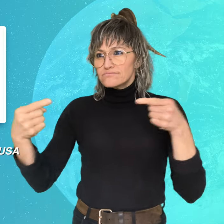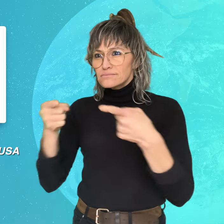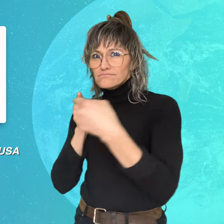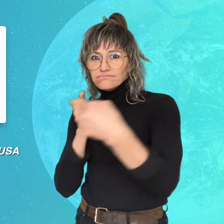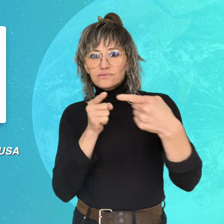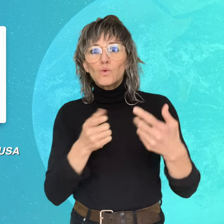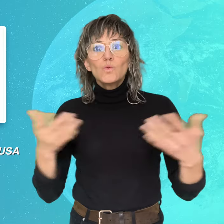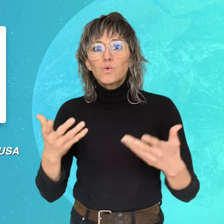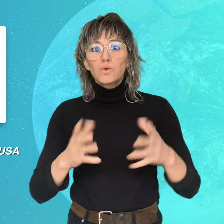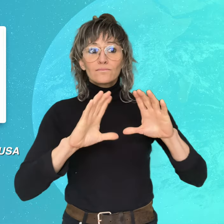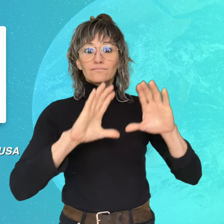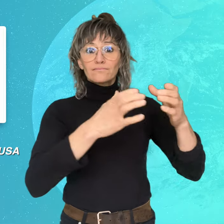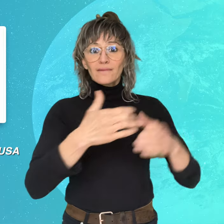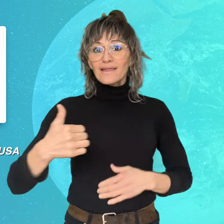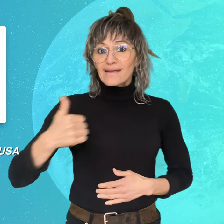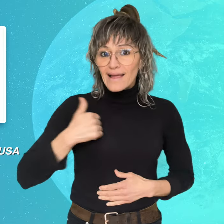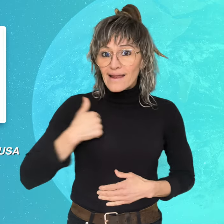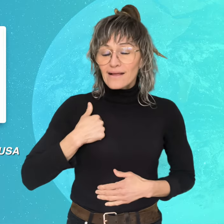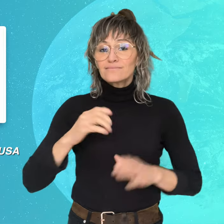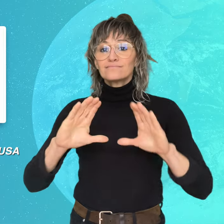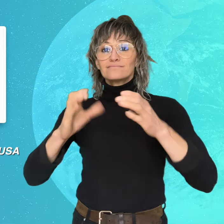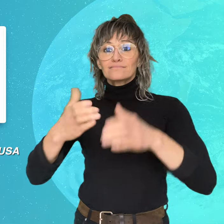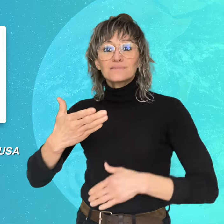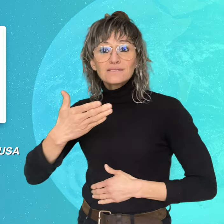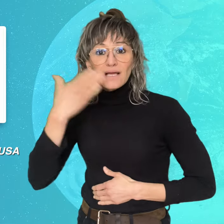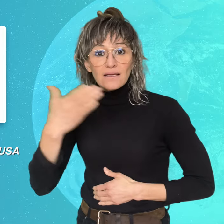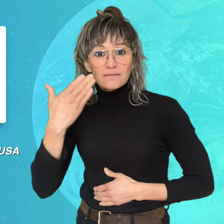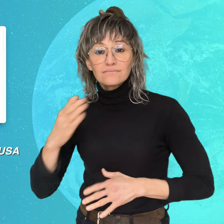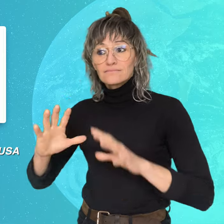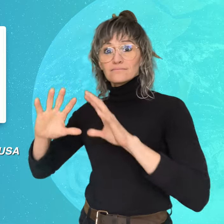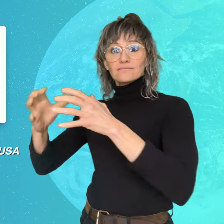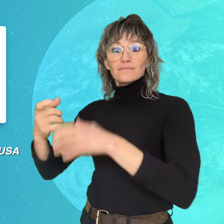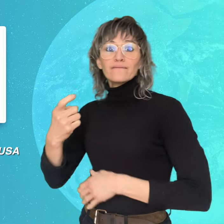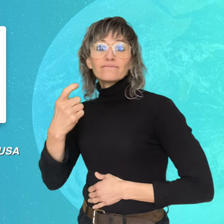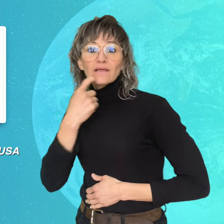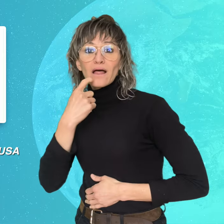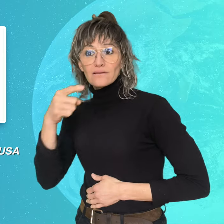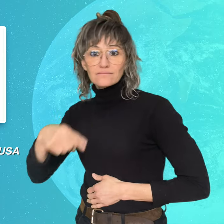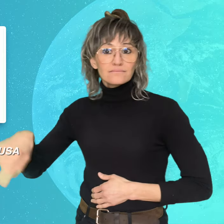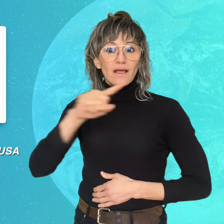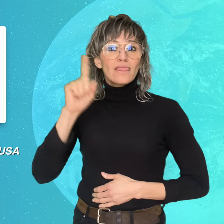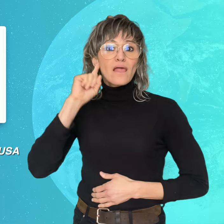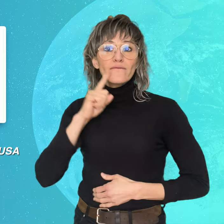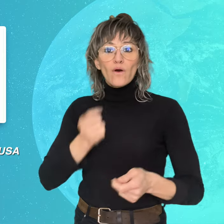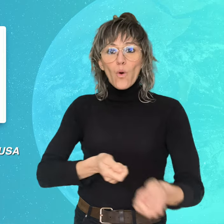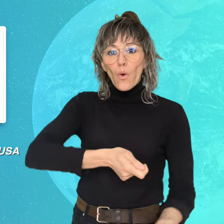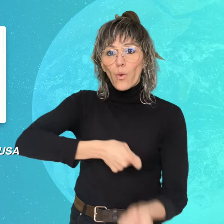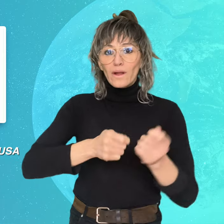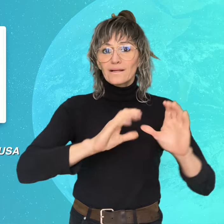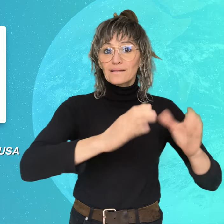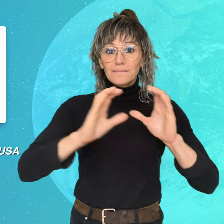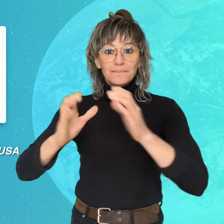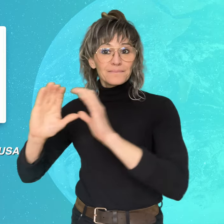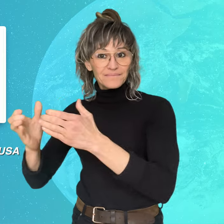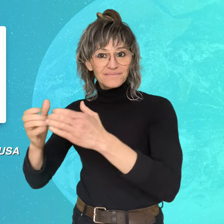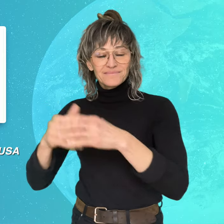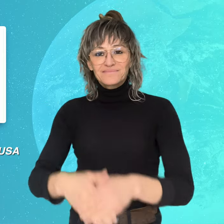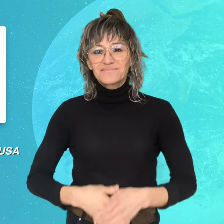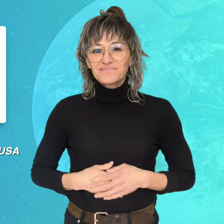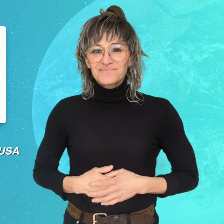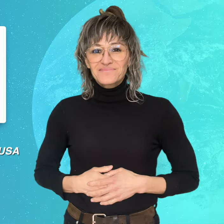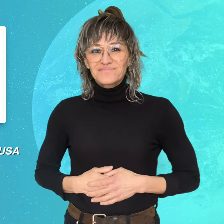Team USA will be competing with Canada, Czechia, and Finland Deaf hockey teams.